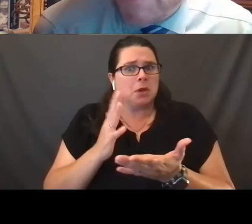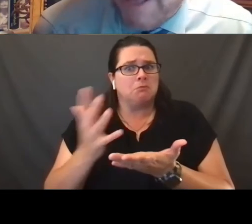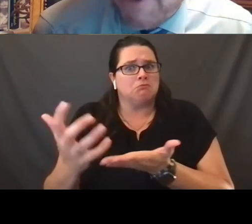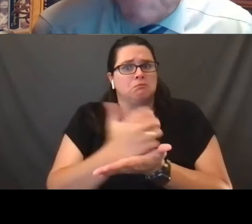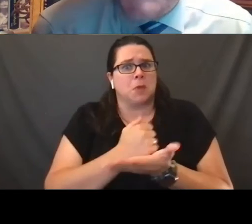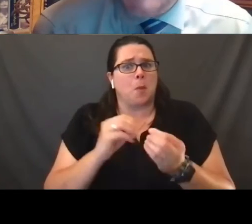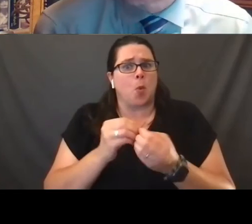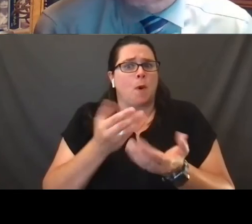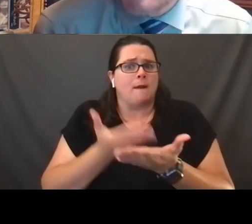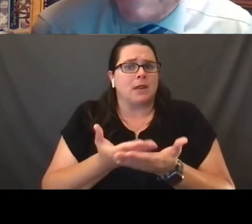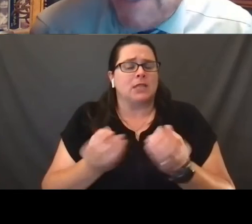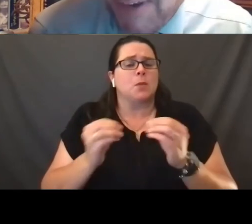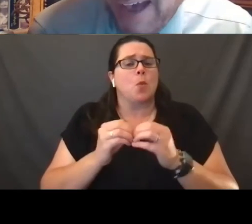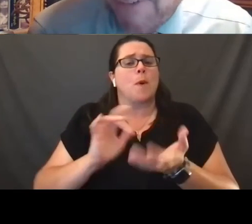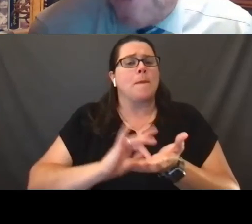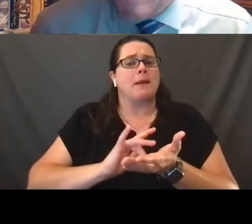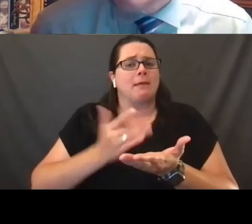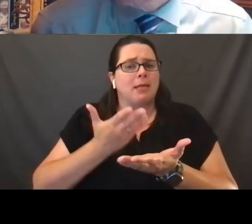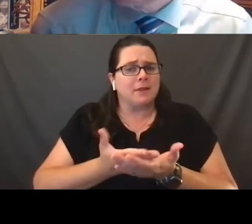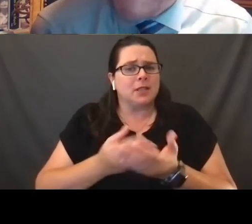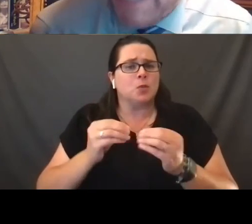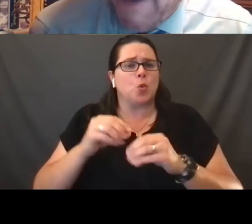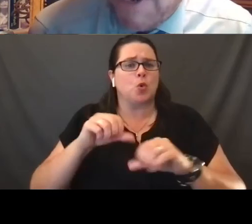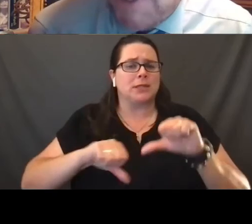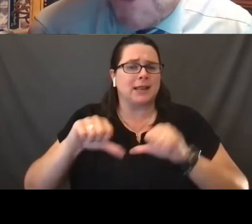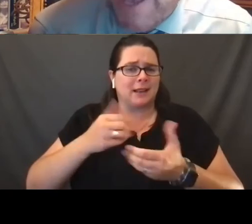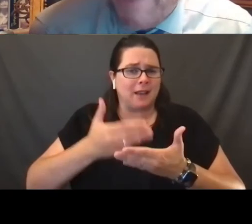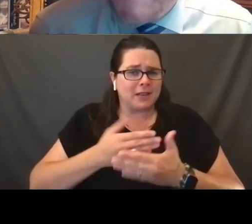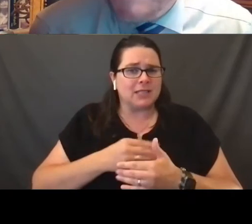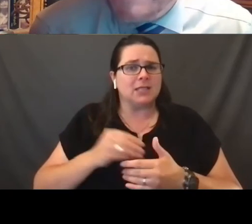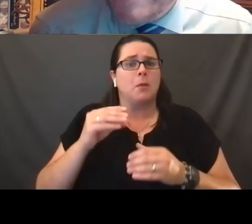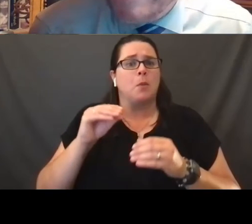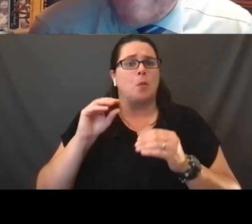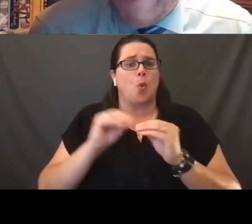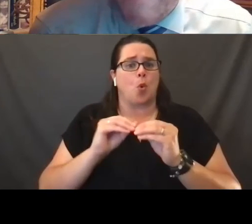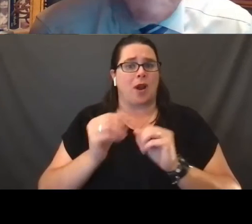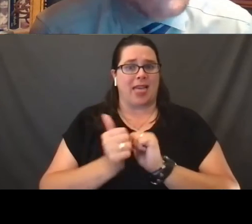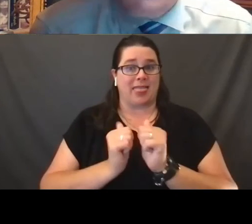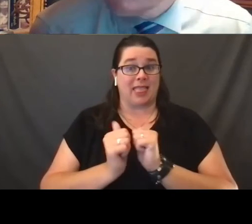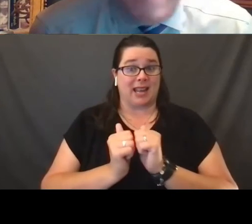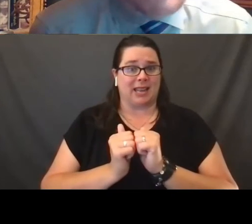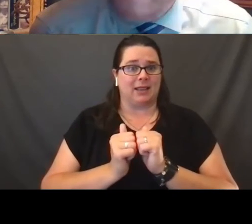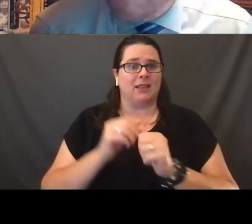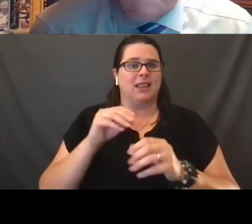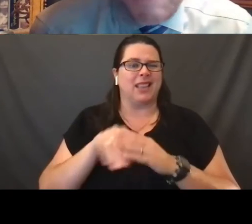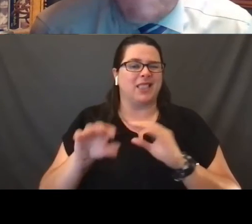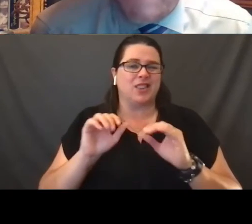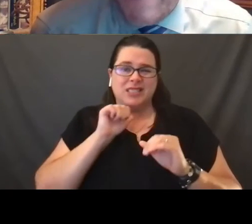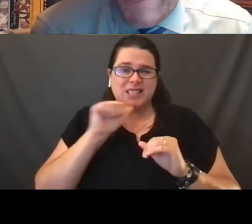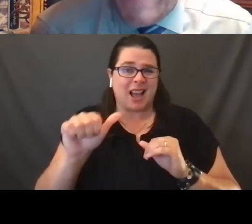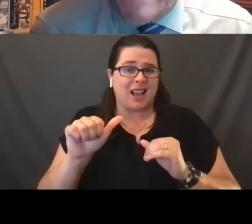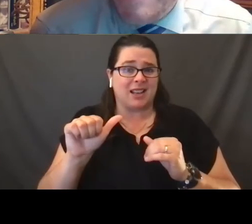medical evidence and scientific evidence and athletic that indeed there is not a disruption